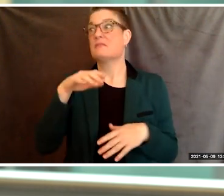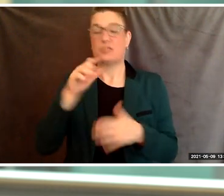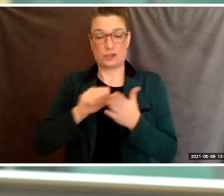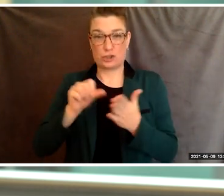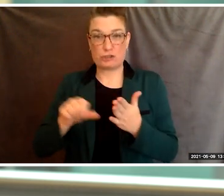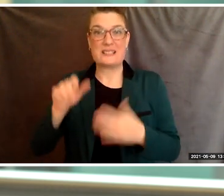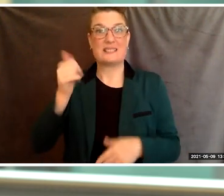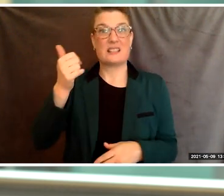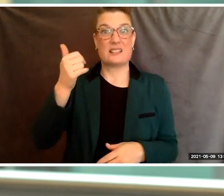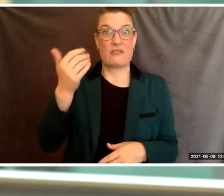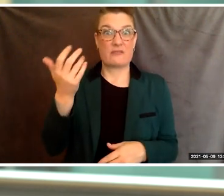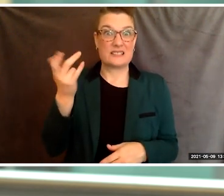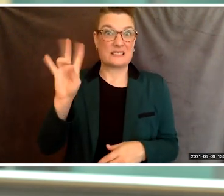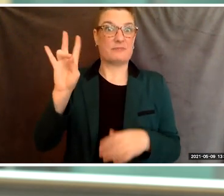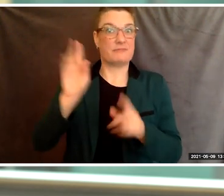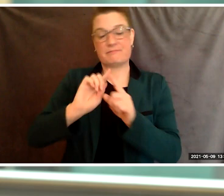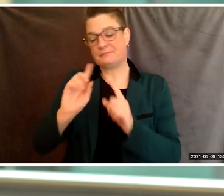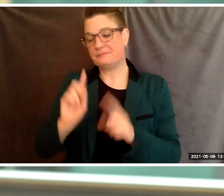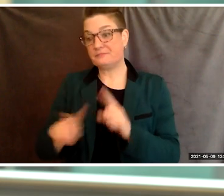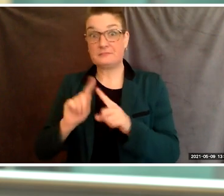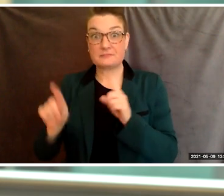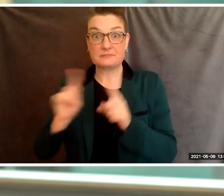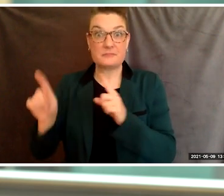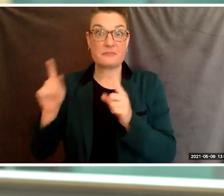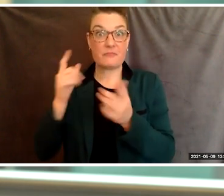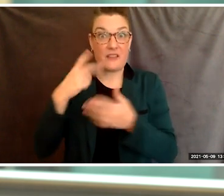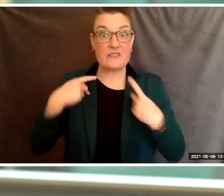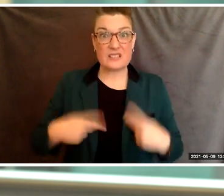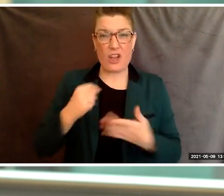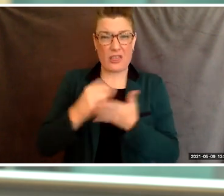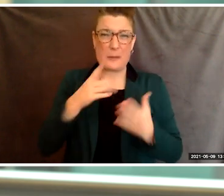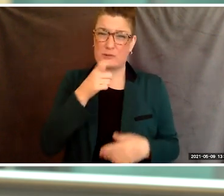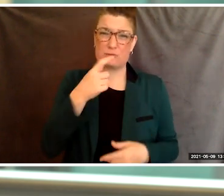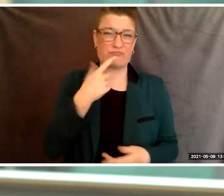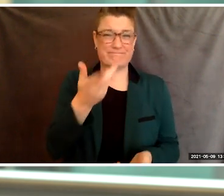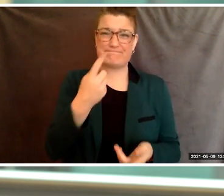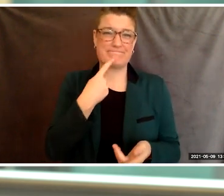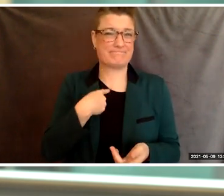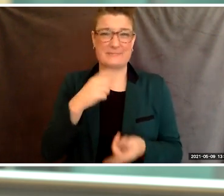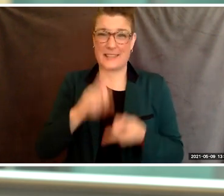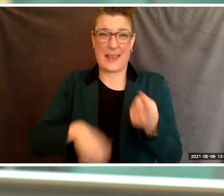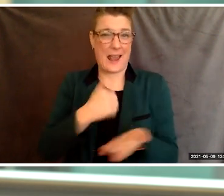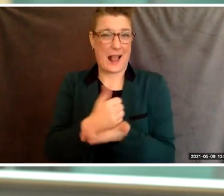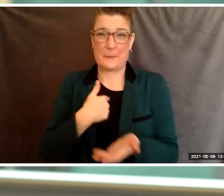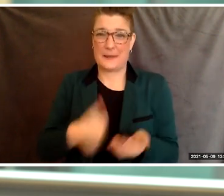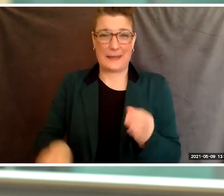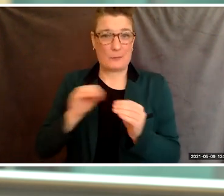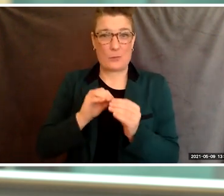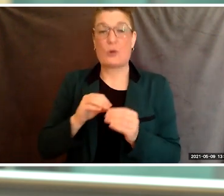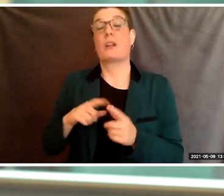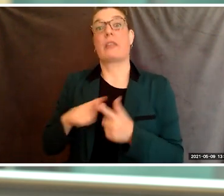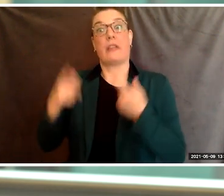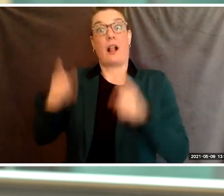more they could do for me. And this went on until I met my current therapist Stephanie Camilla, who has pushed me harder than anyone, and just a couple of weeks ago